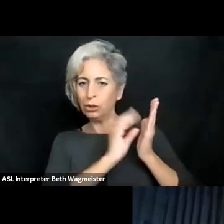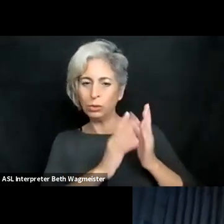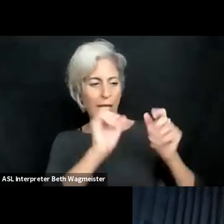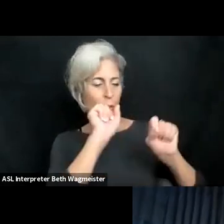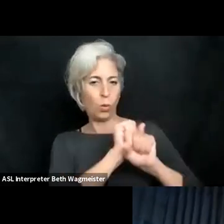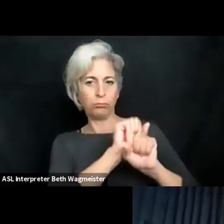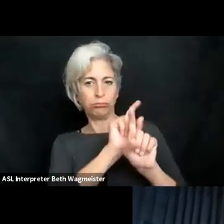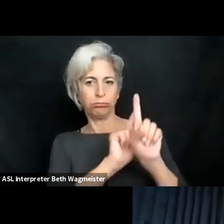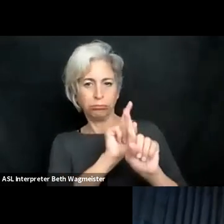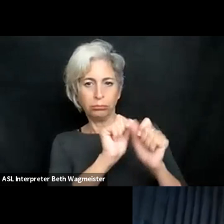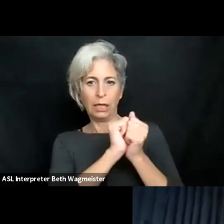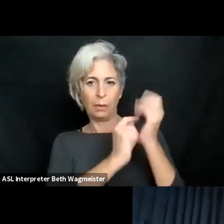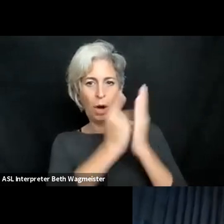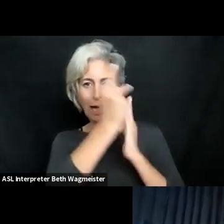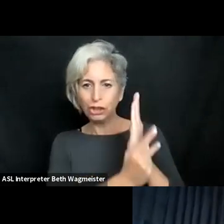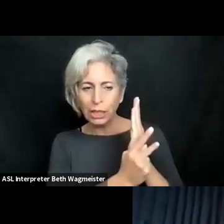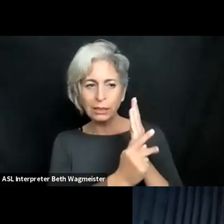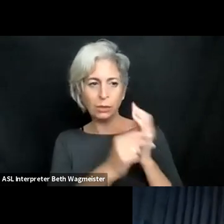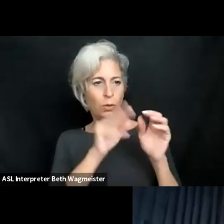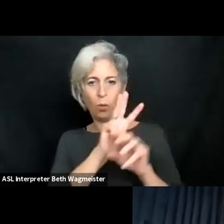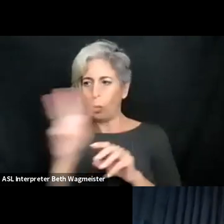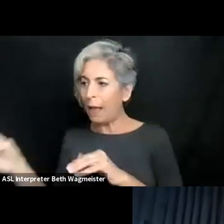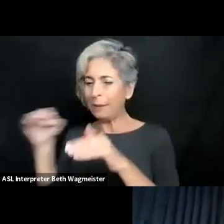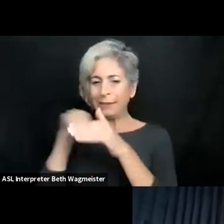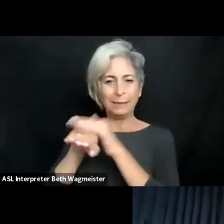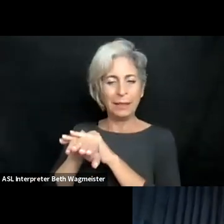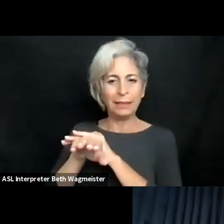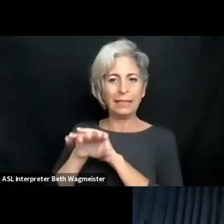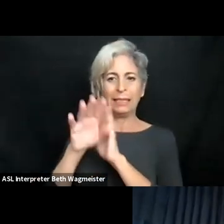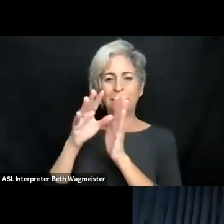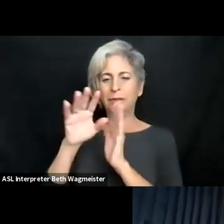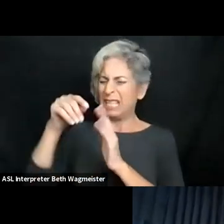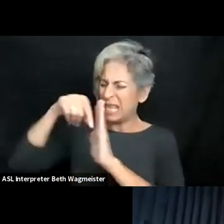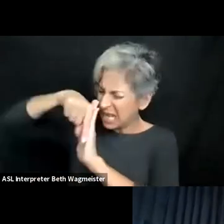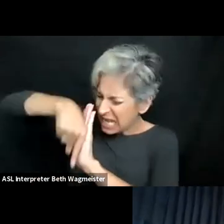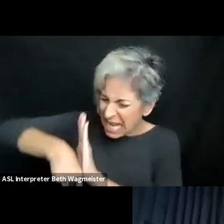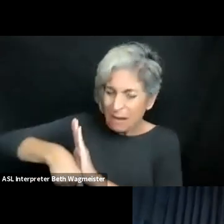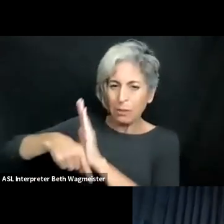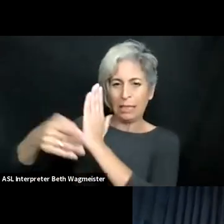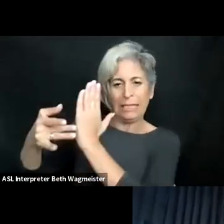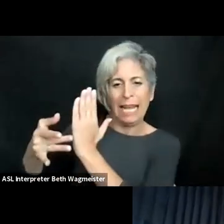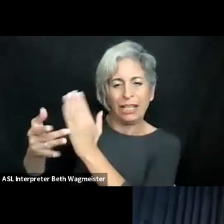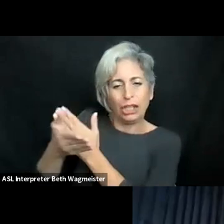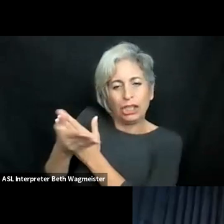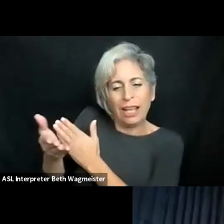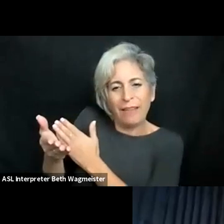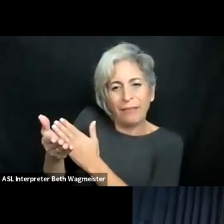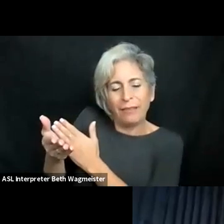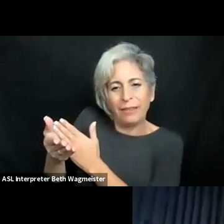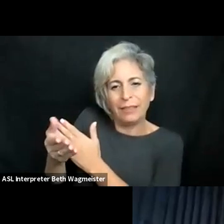courses that we are now in progress of setting up, so courses where students can really work with us on projects in web Acapulco says